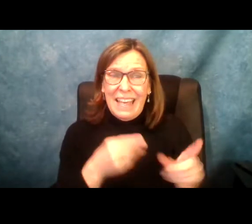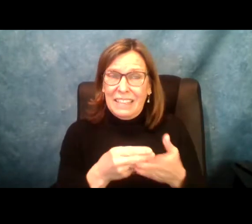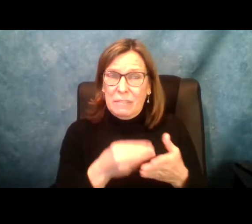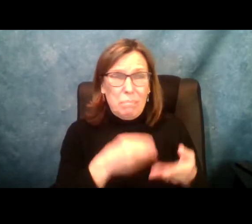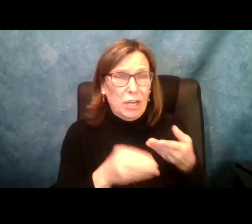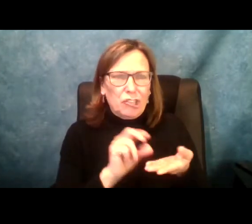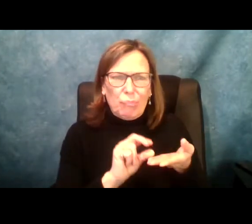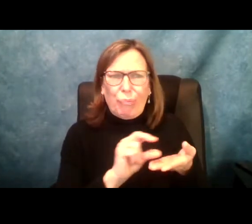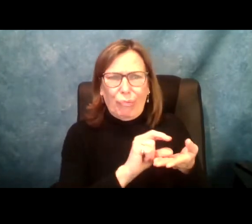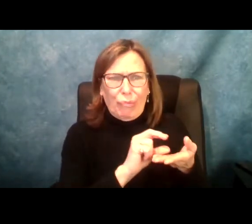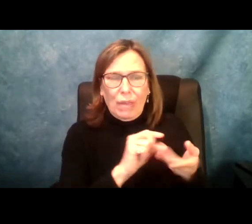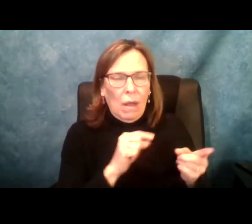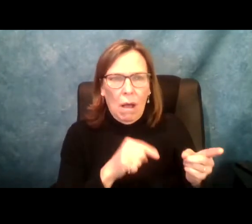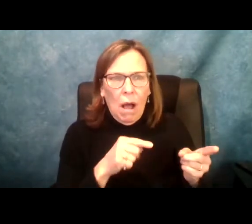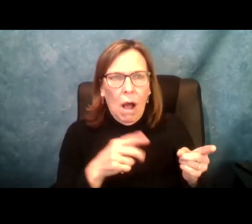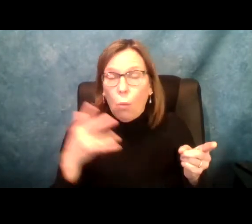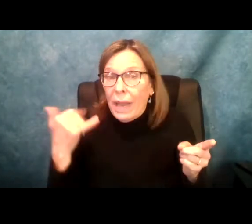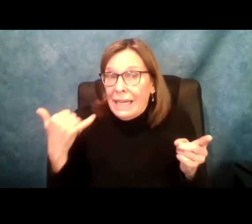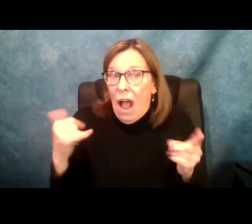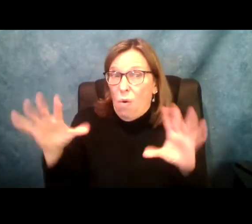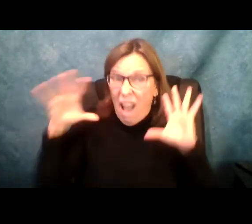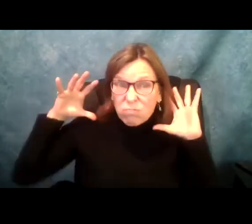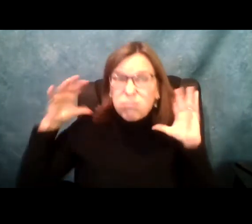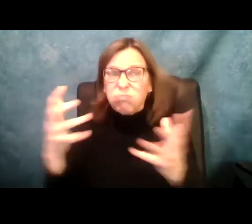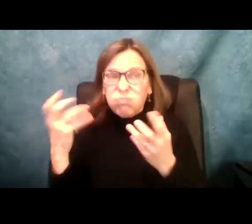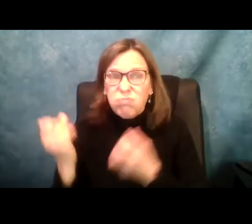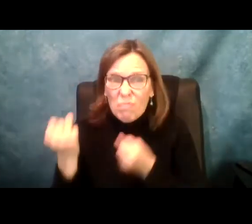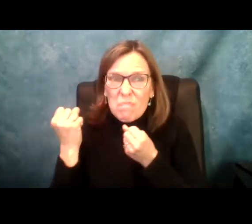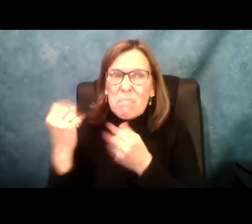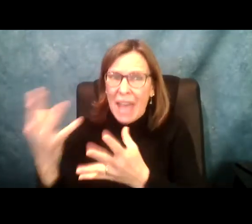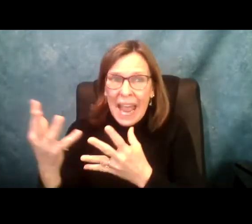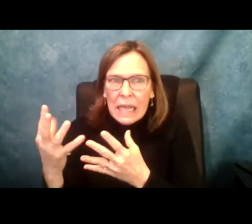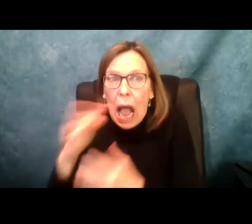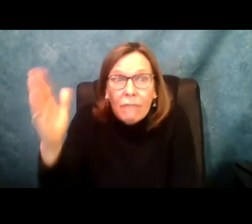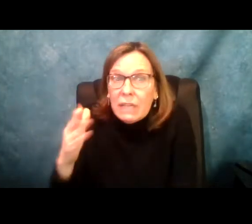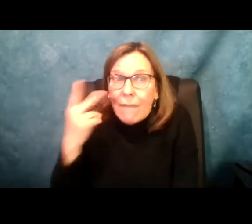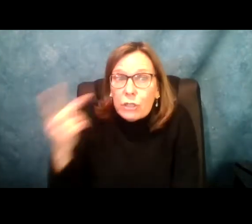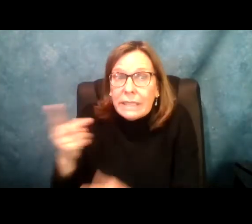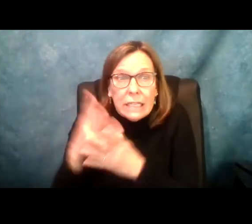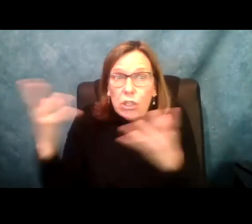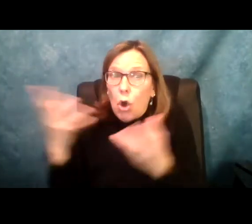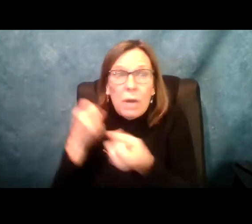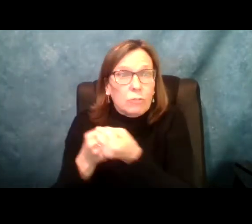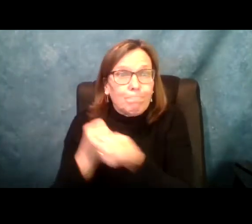in this legislation has the